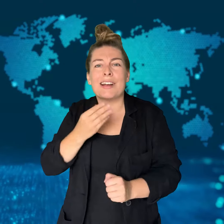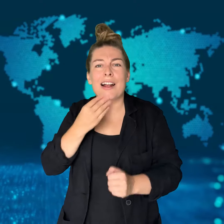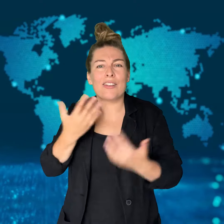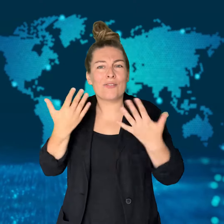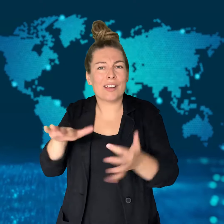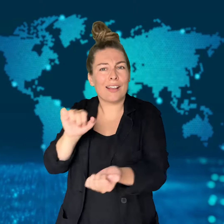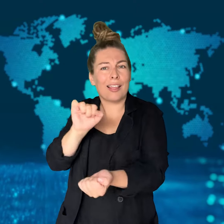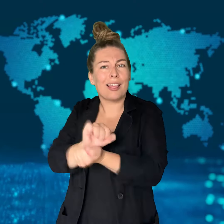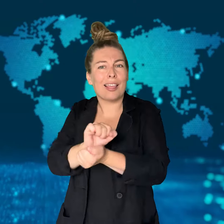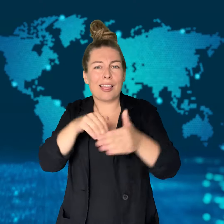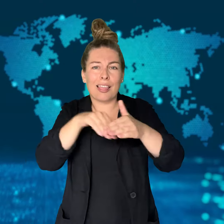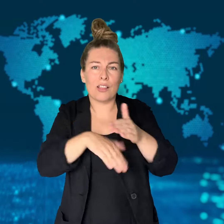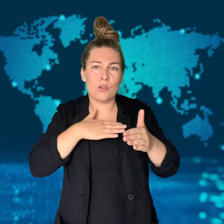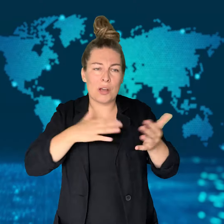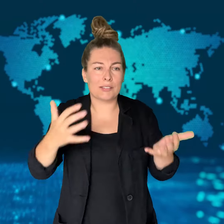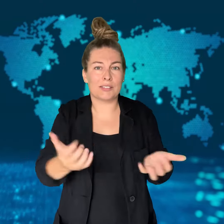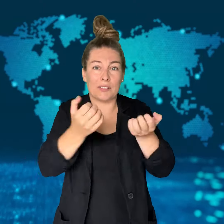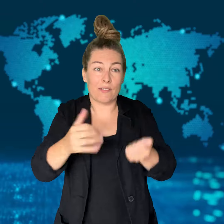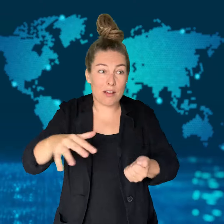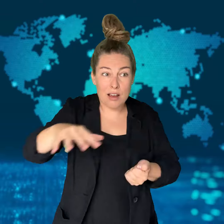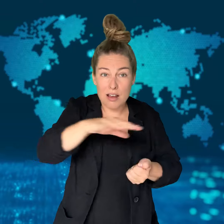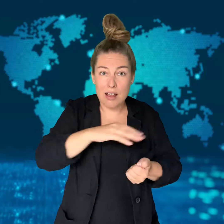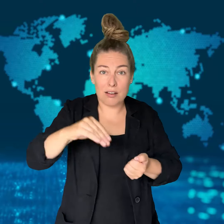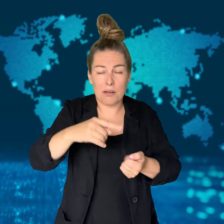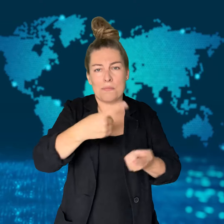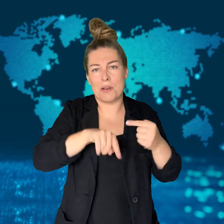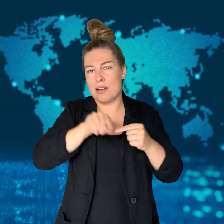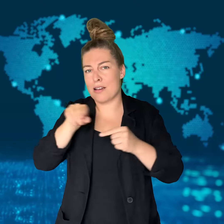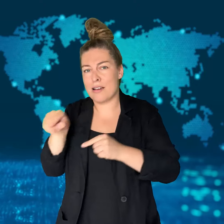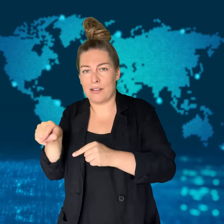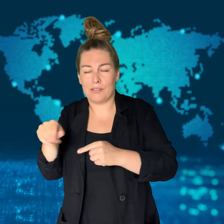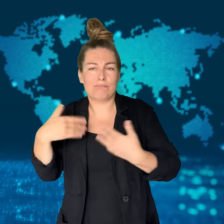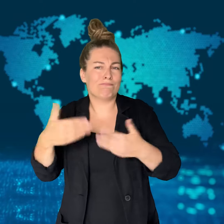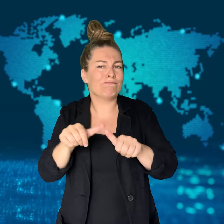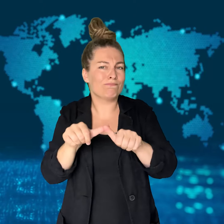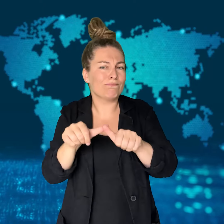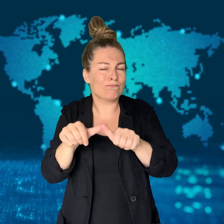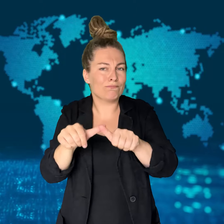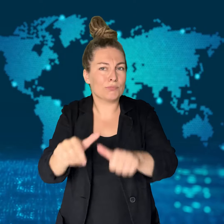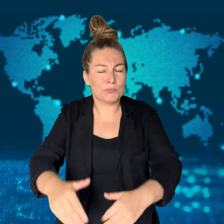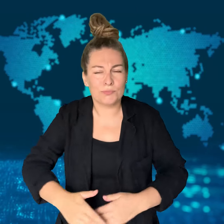and its hostages are home again.